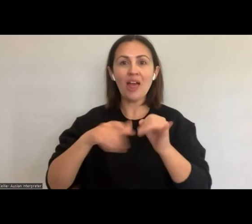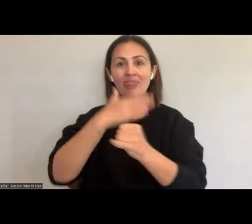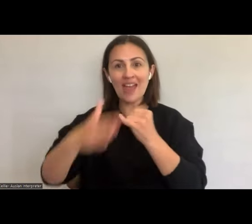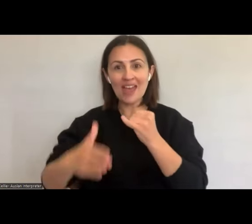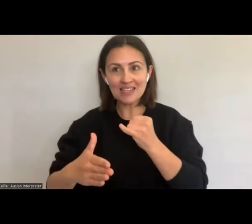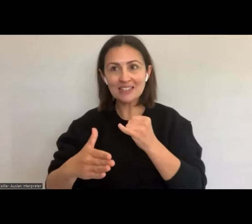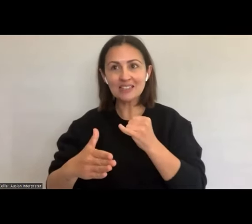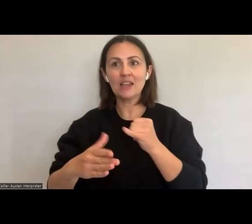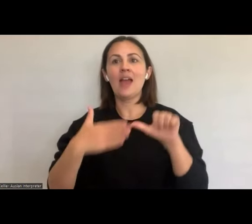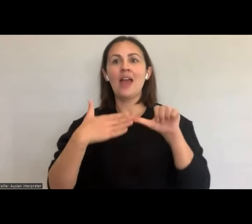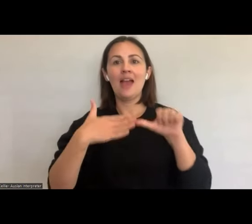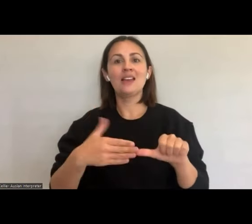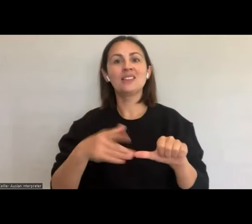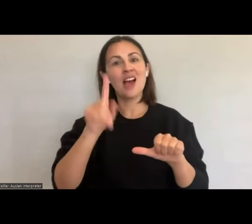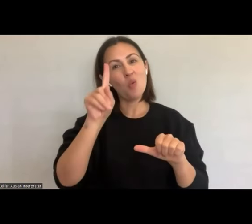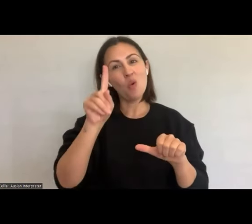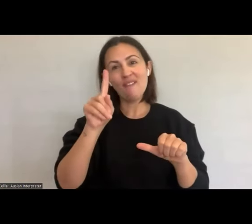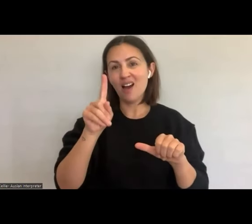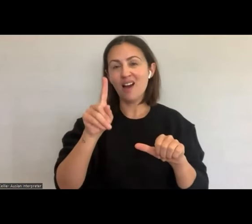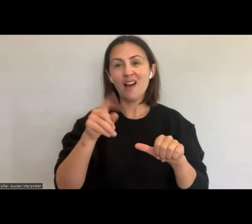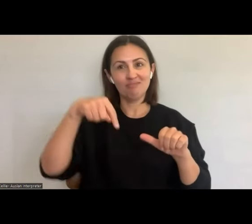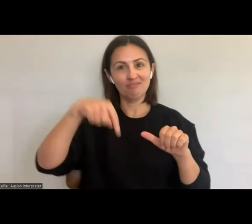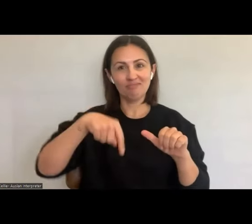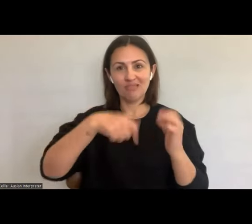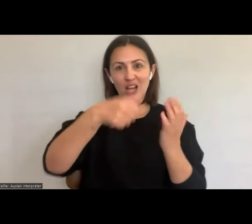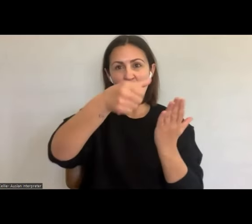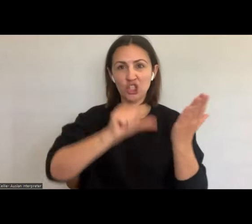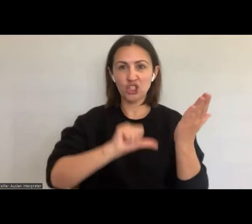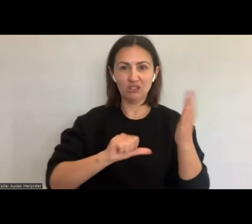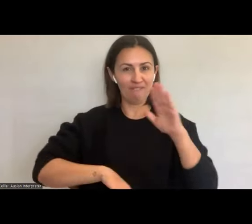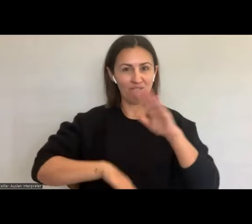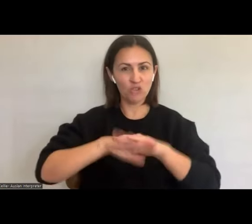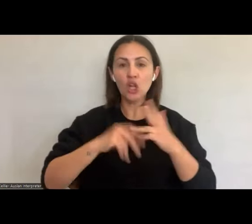so if time doesn’t allow, we will follow up and when we send out our resources after the event.